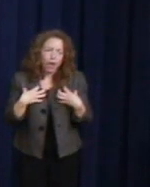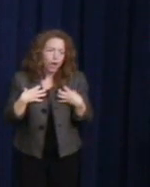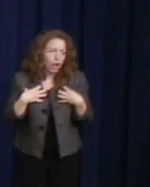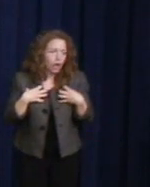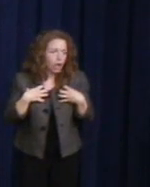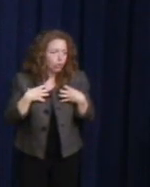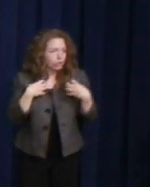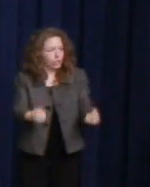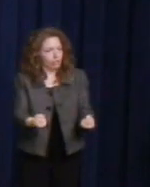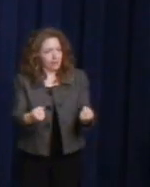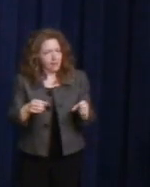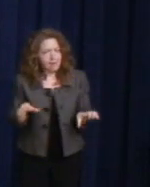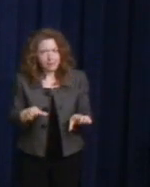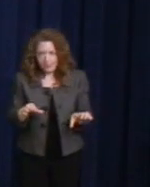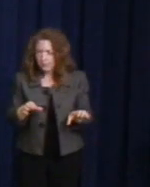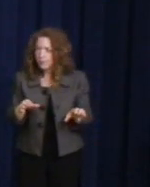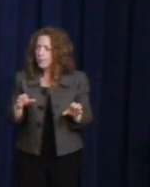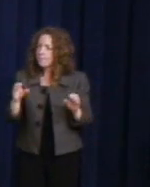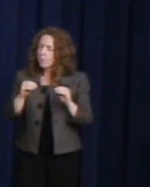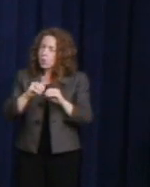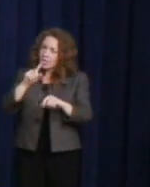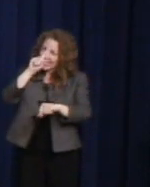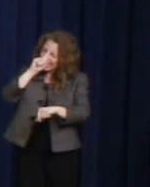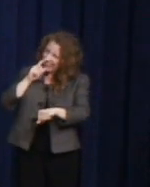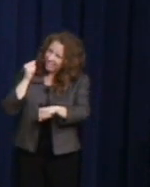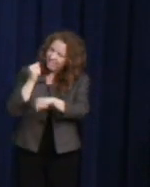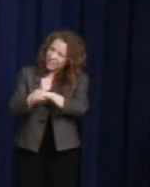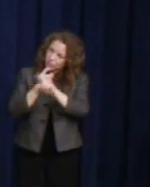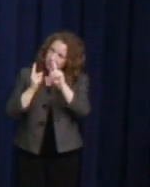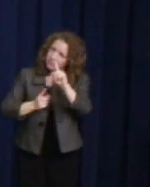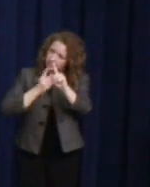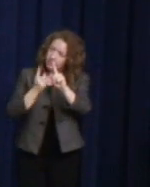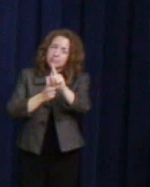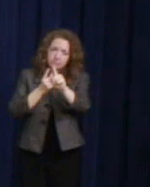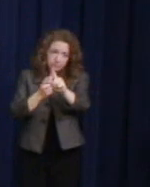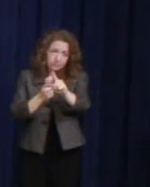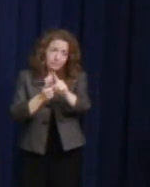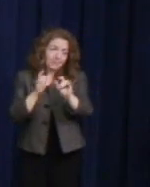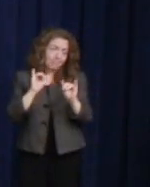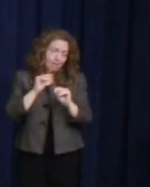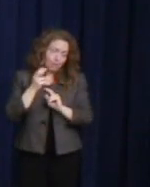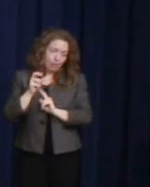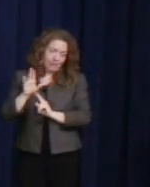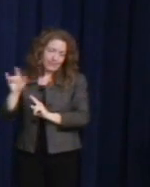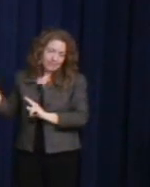a hero to all of us, and so many countless others.